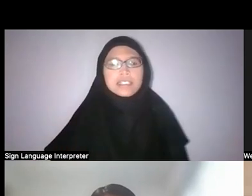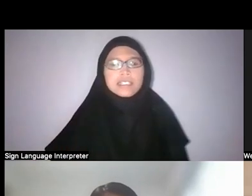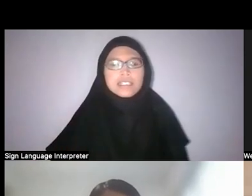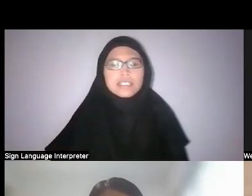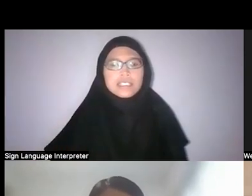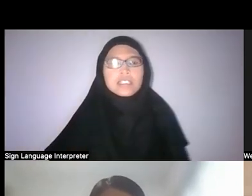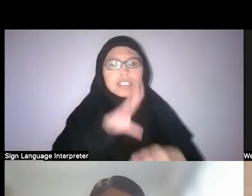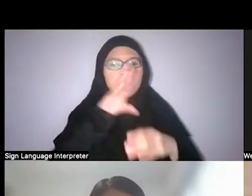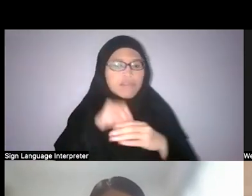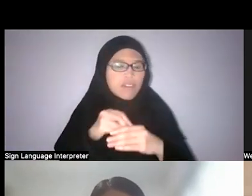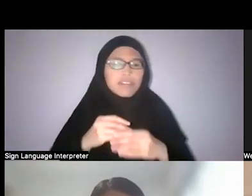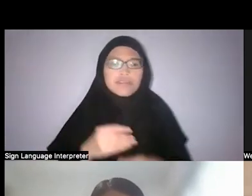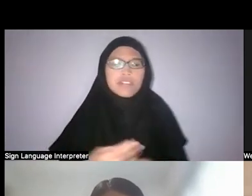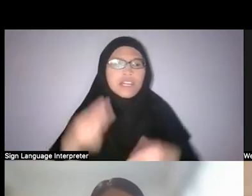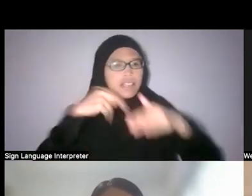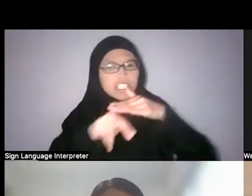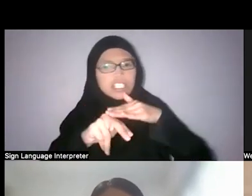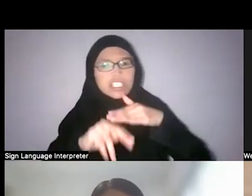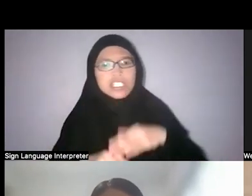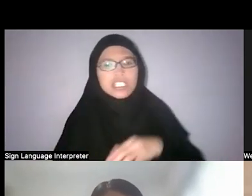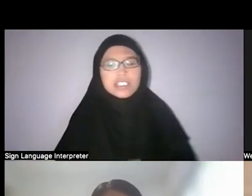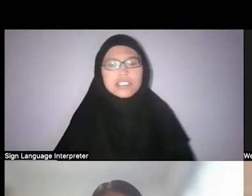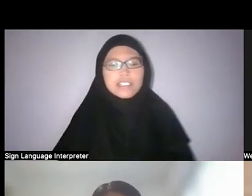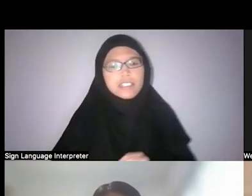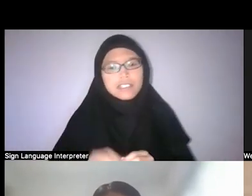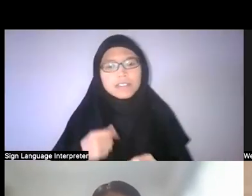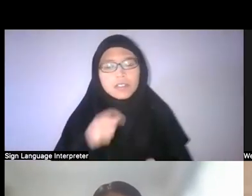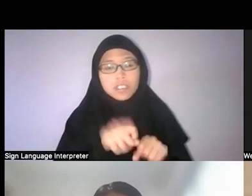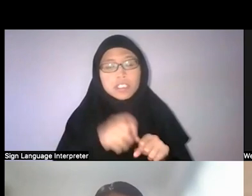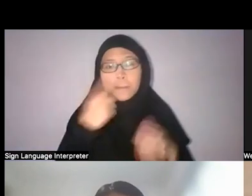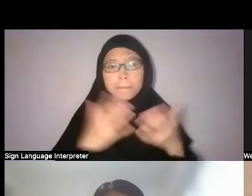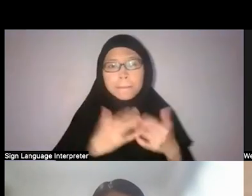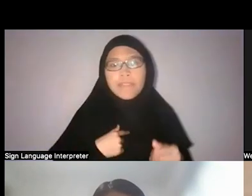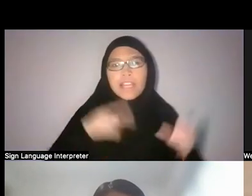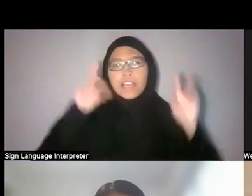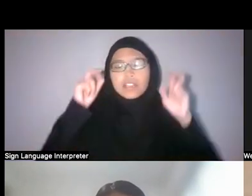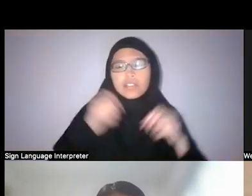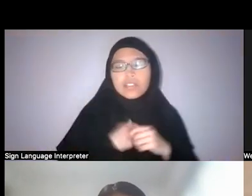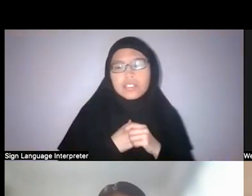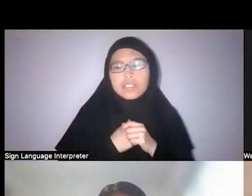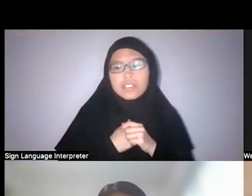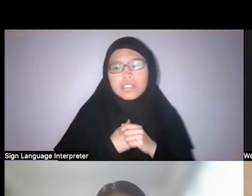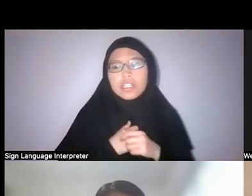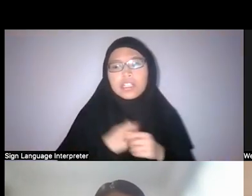of course, nature and stuff like that. So she says, I quote: “The knowledge developed and accrued within traditional knowledge systems